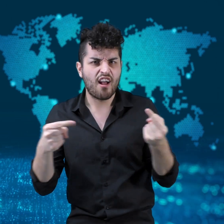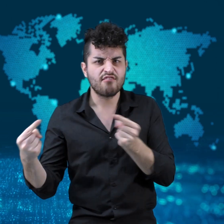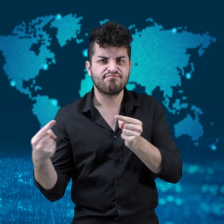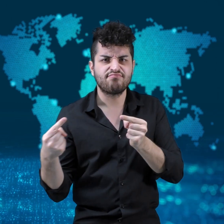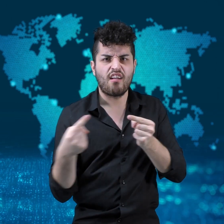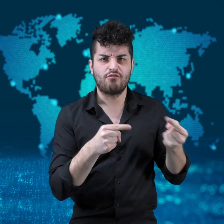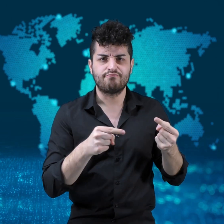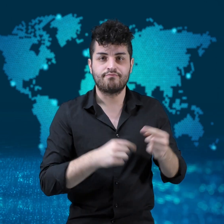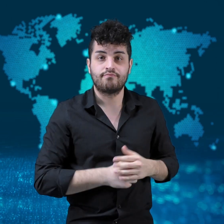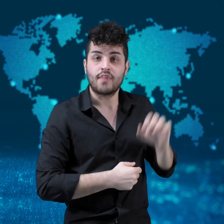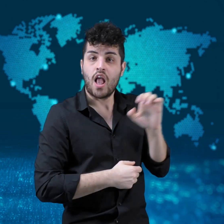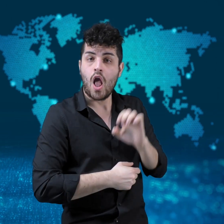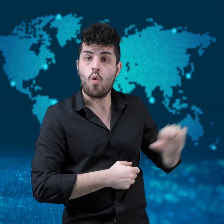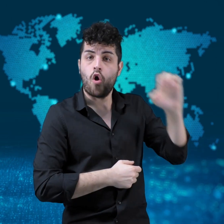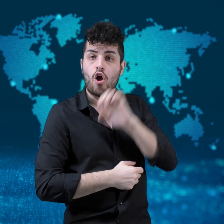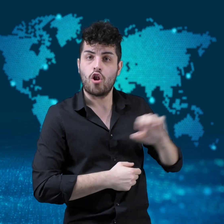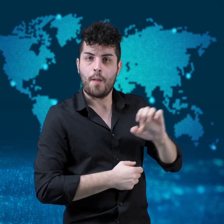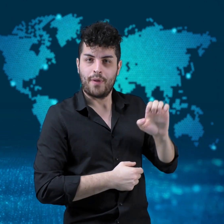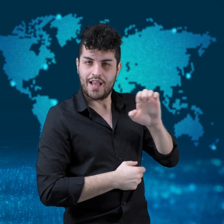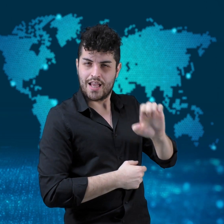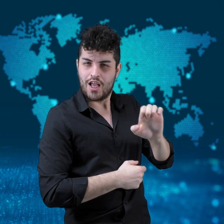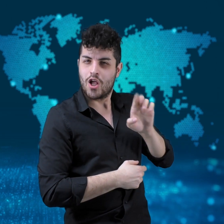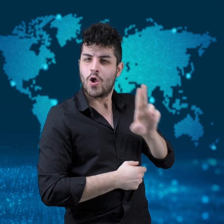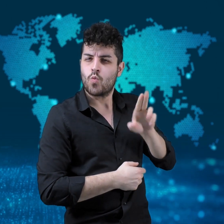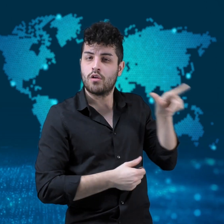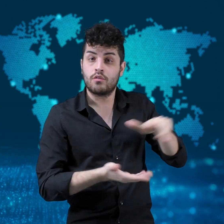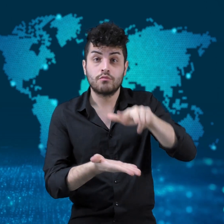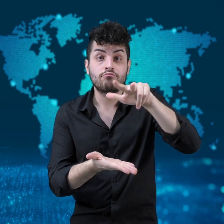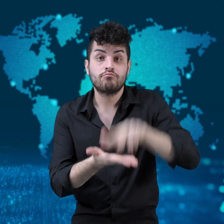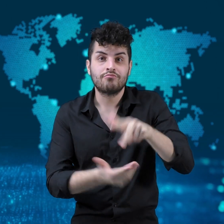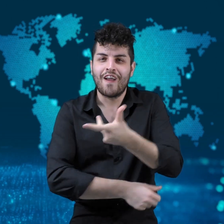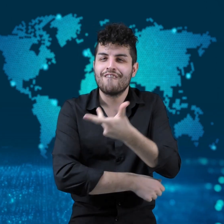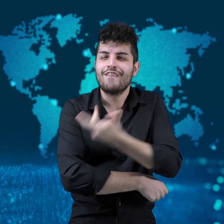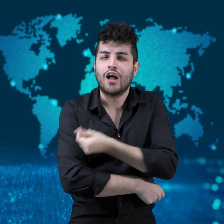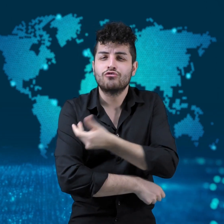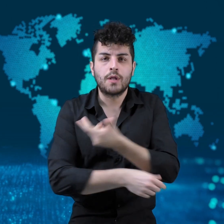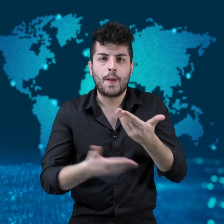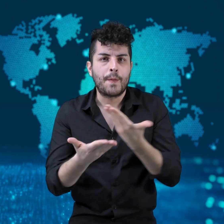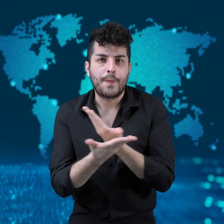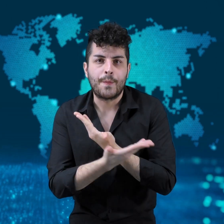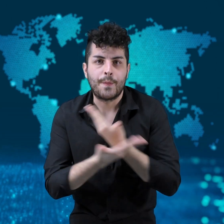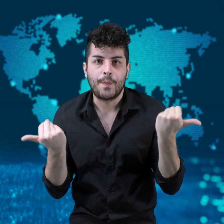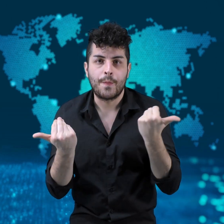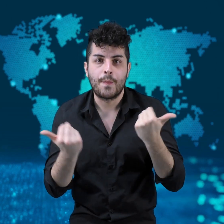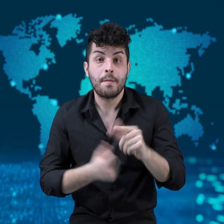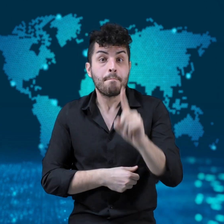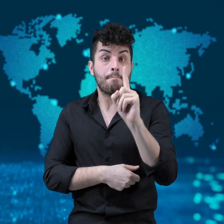As vaccine programs begin, some conflict has arisen.